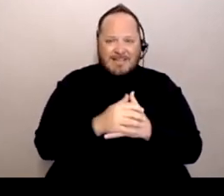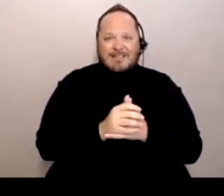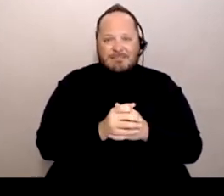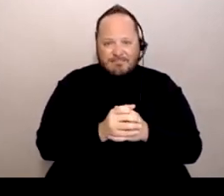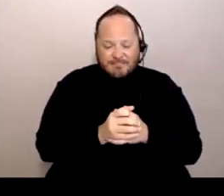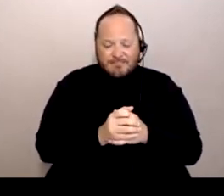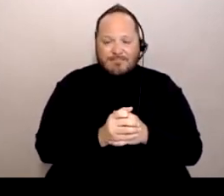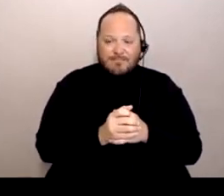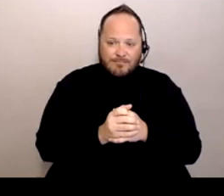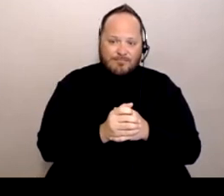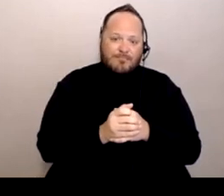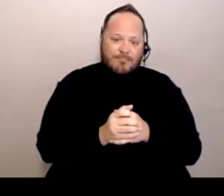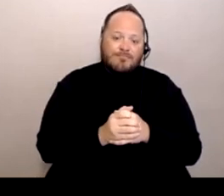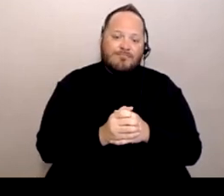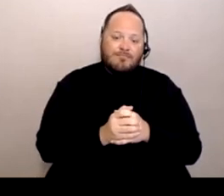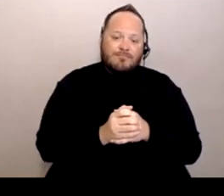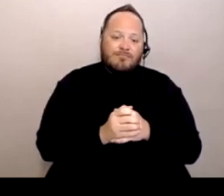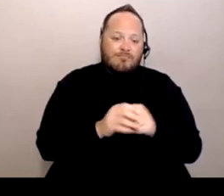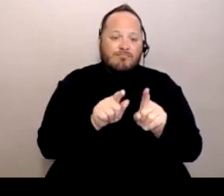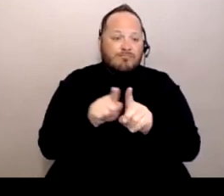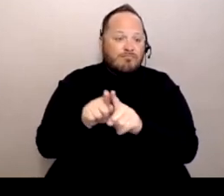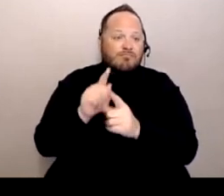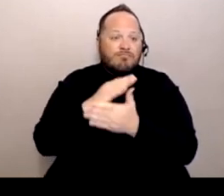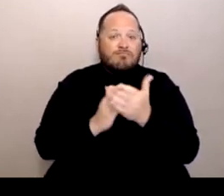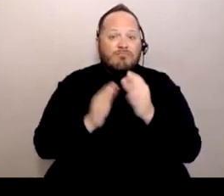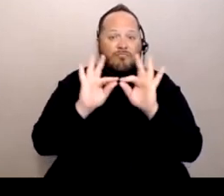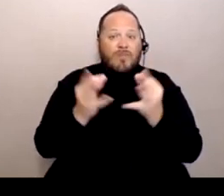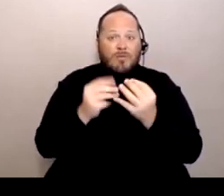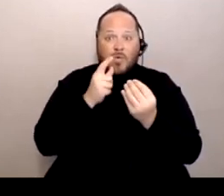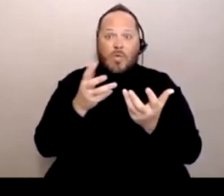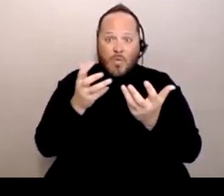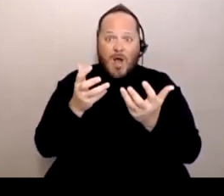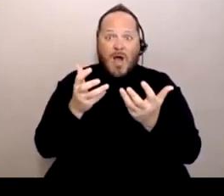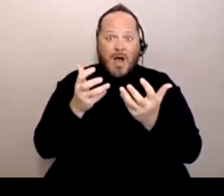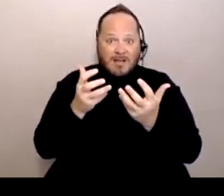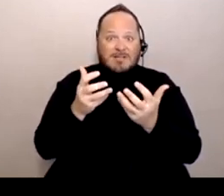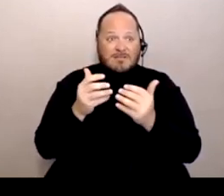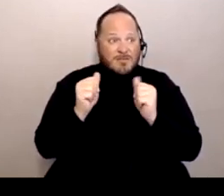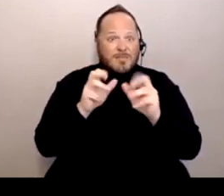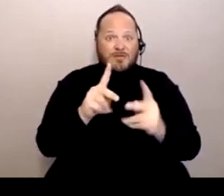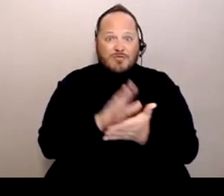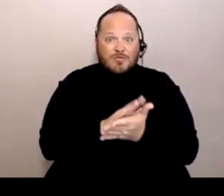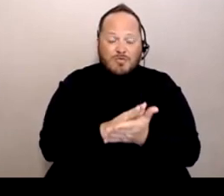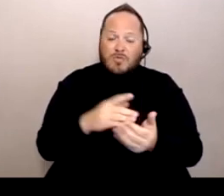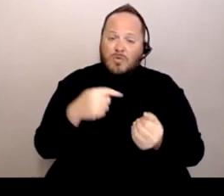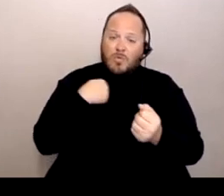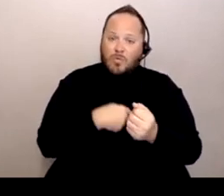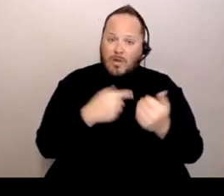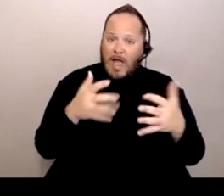Like families that have wanted to go in, we have opened up for families that